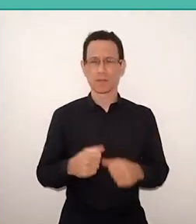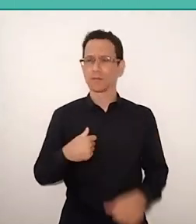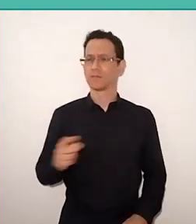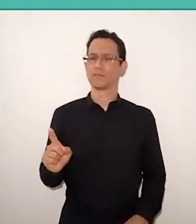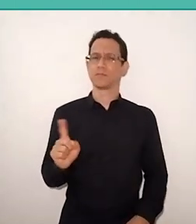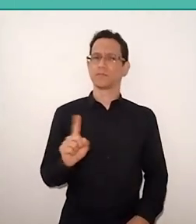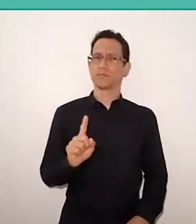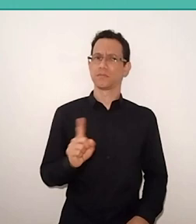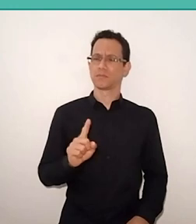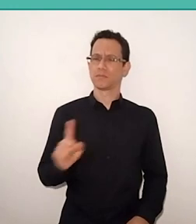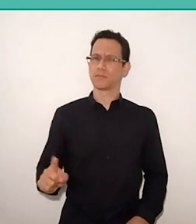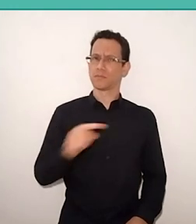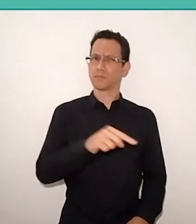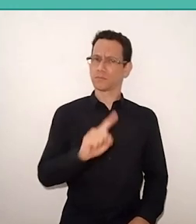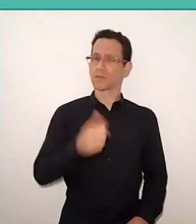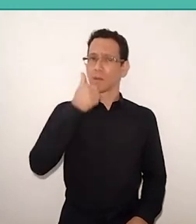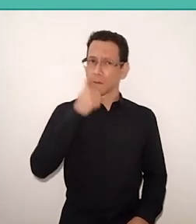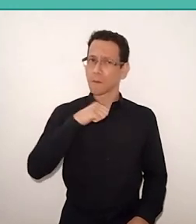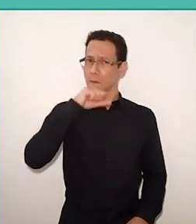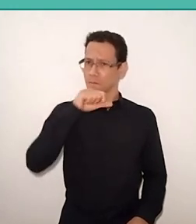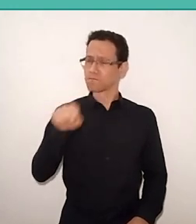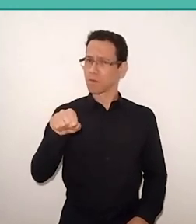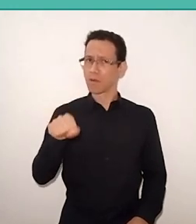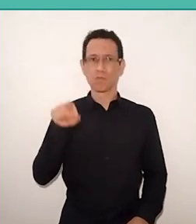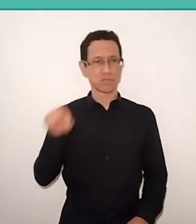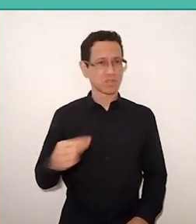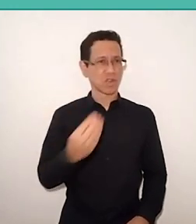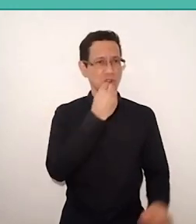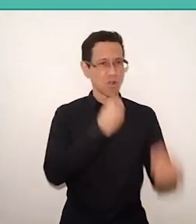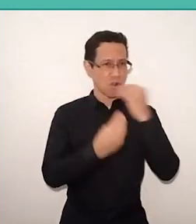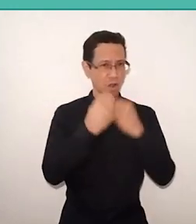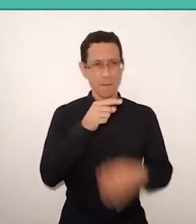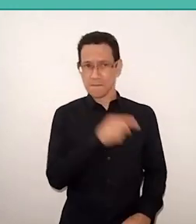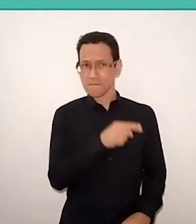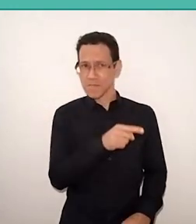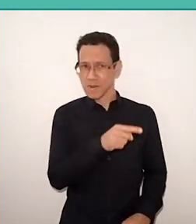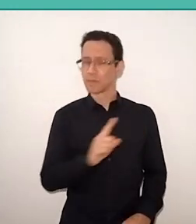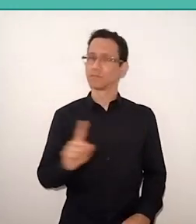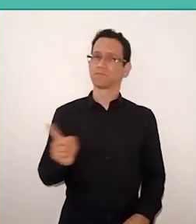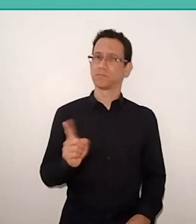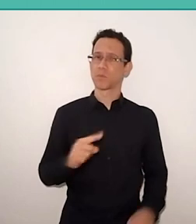because his mother didn't approve of him eating that food served there,